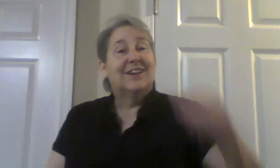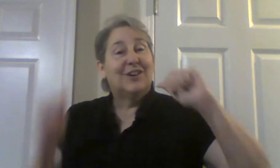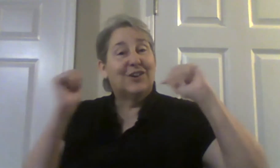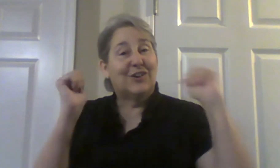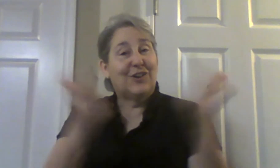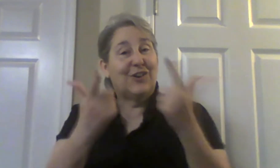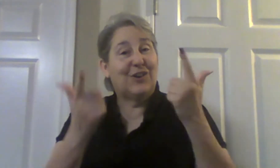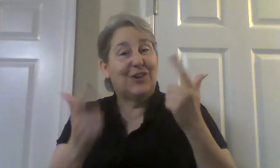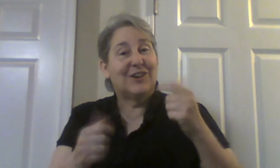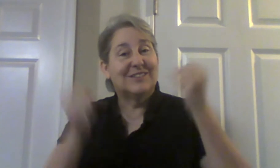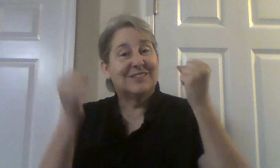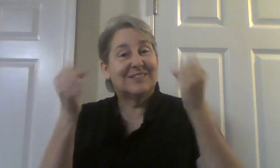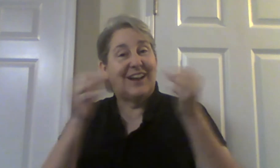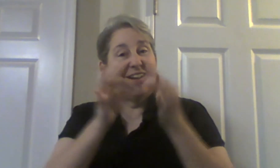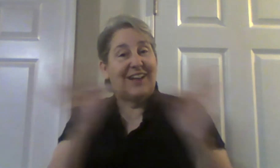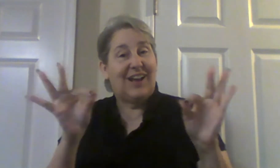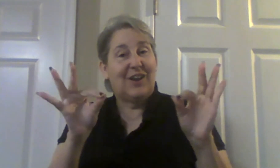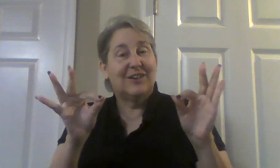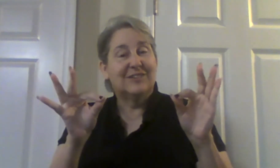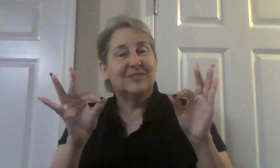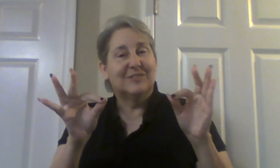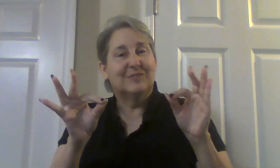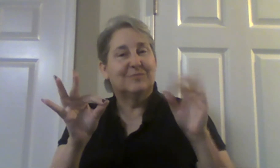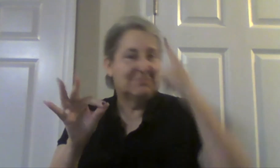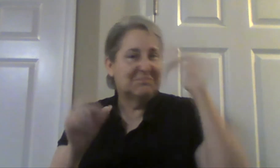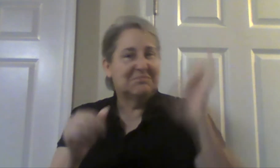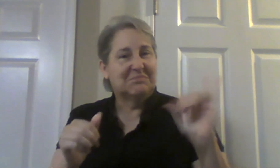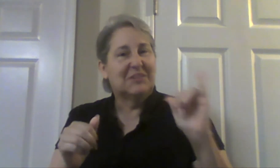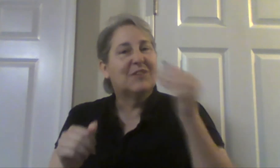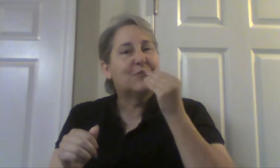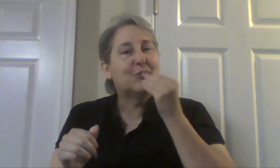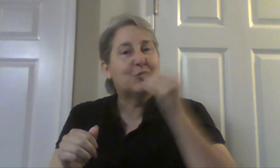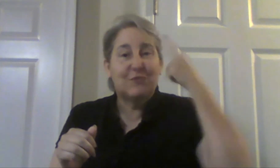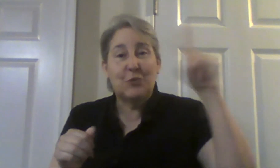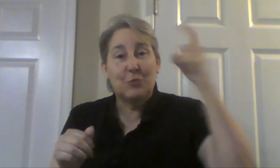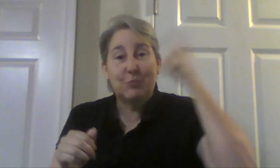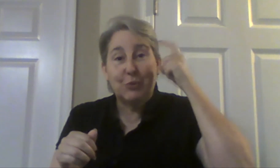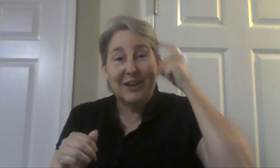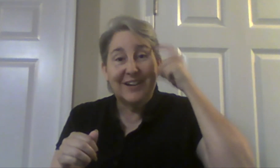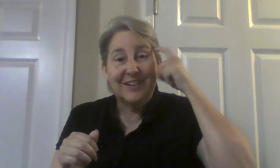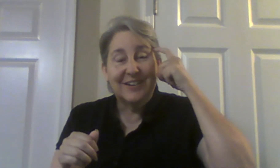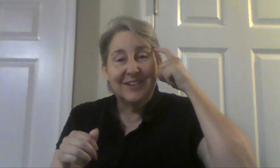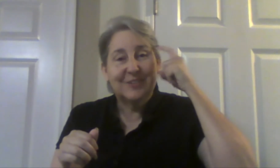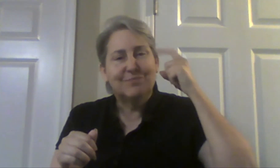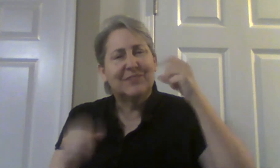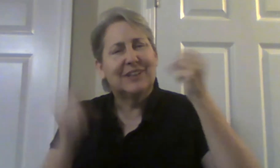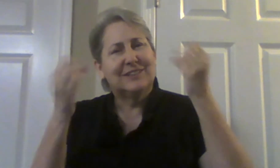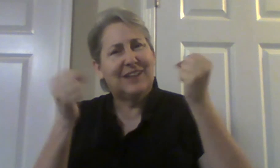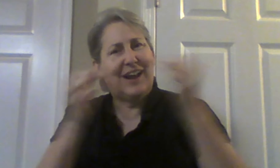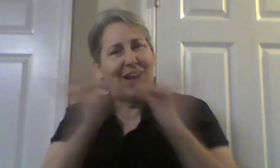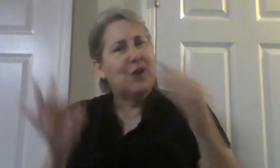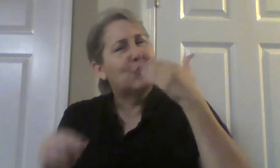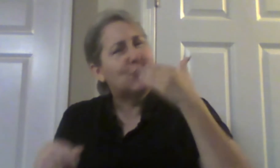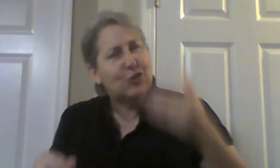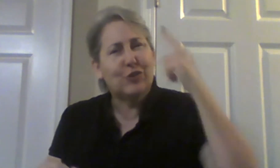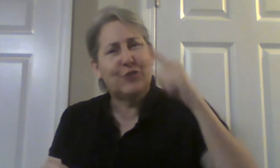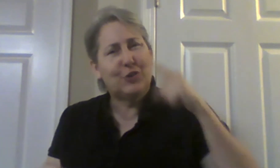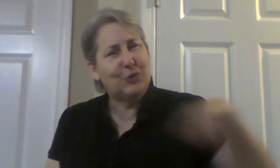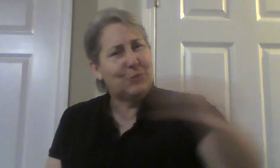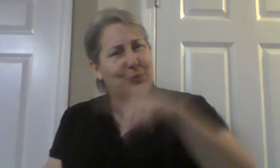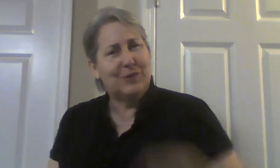Sign language is food for the brain. Sign language is essential for everyone!